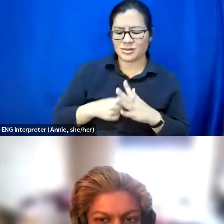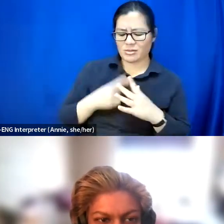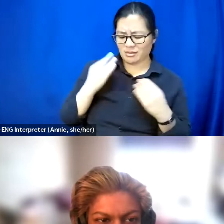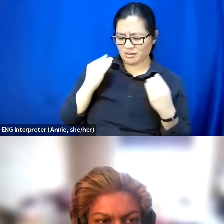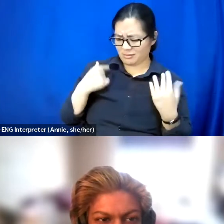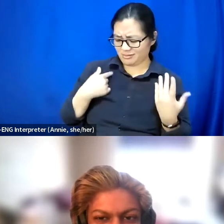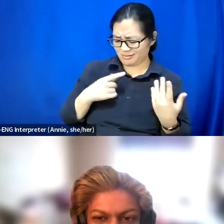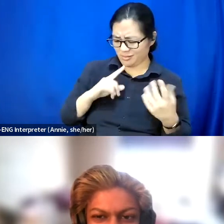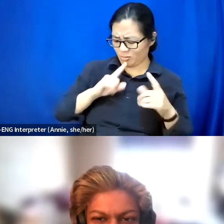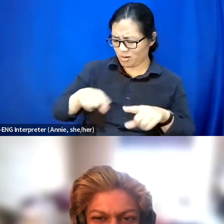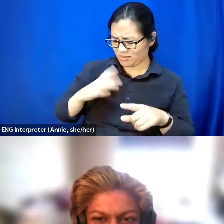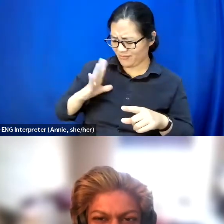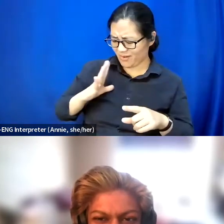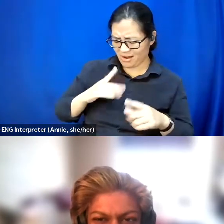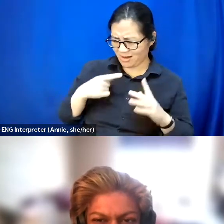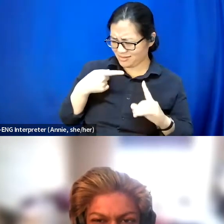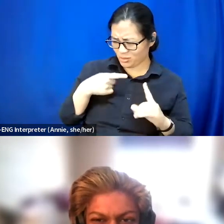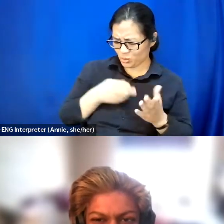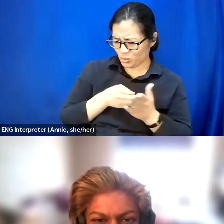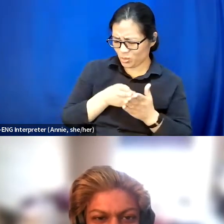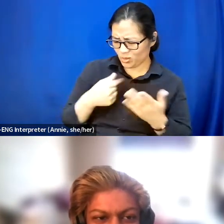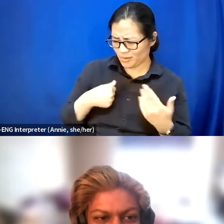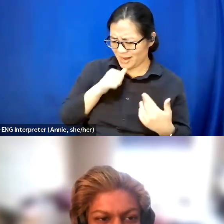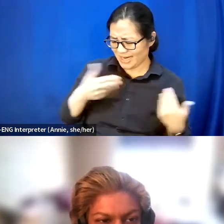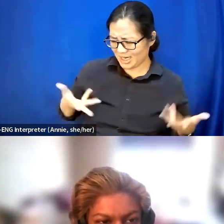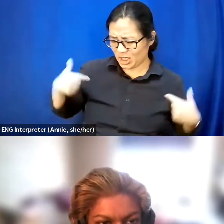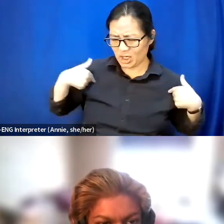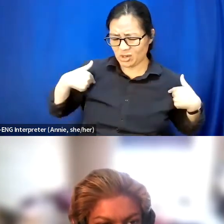with that that's just true. I don't exist -- imagine if you had to tell every person